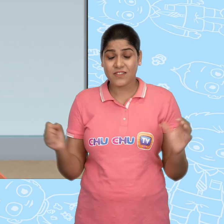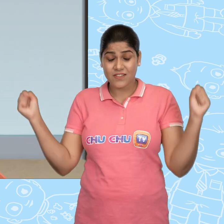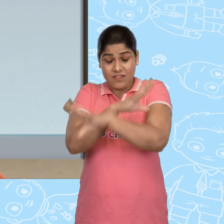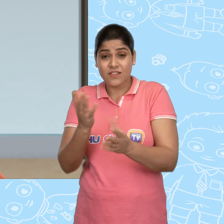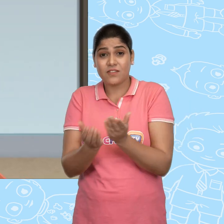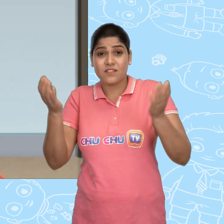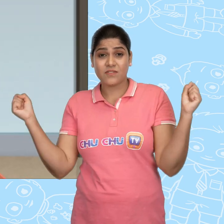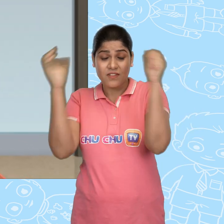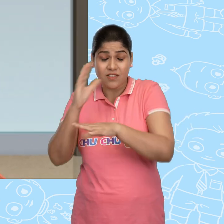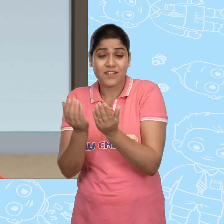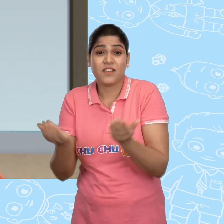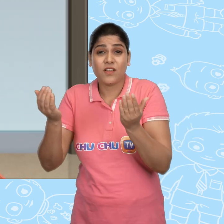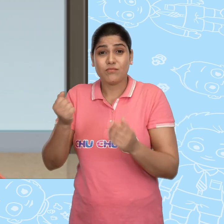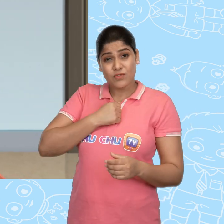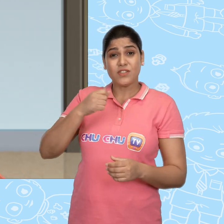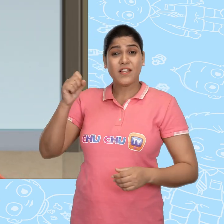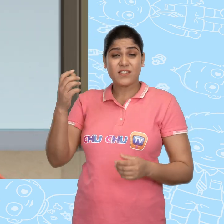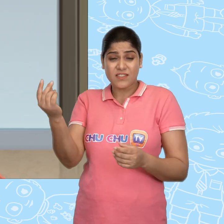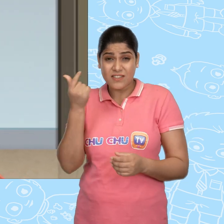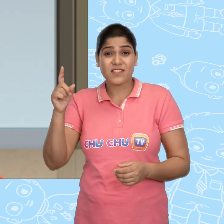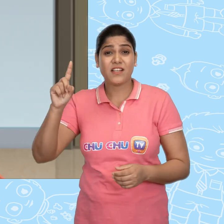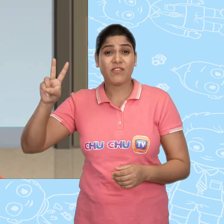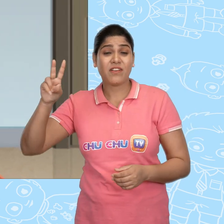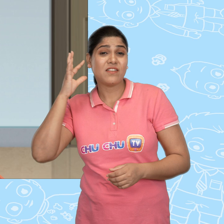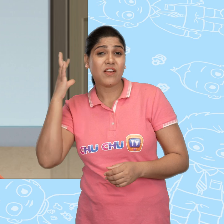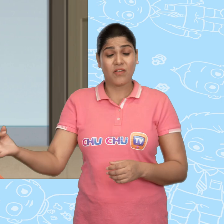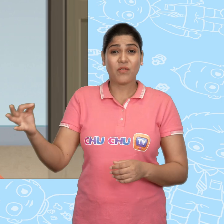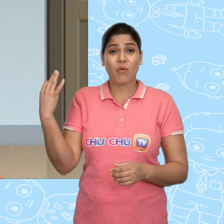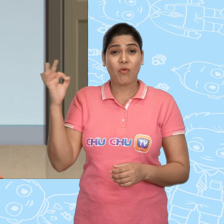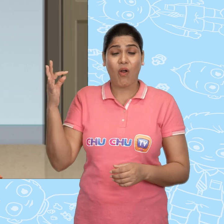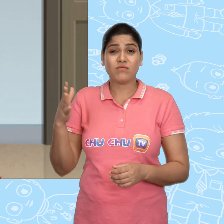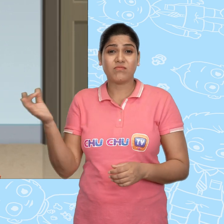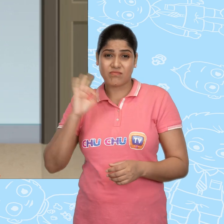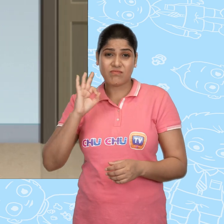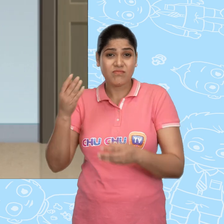Magical bowl, magical bowl, please give me a dozen coins made of gold